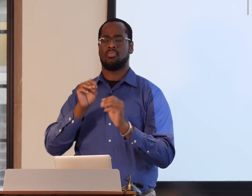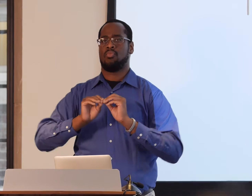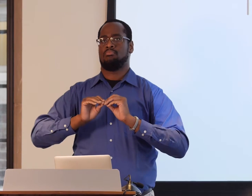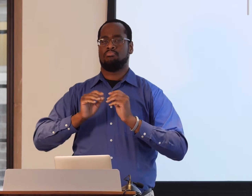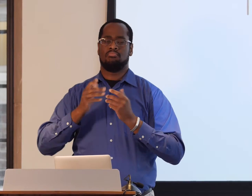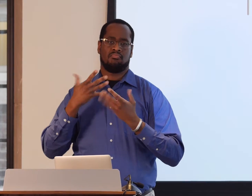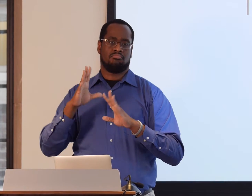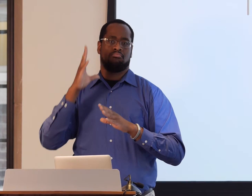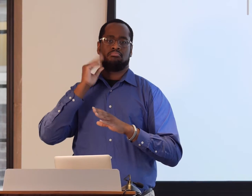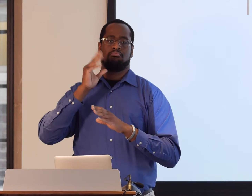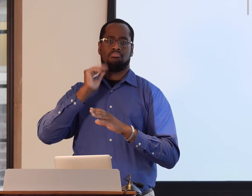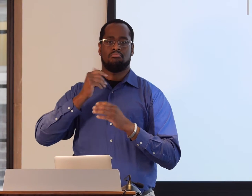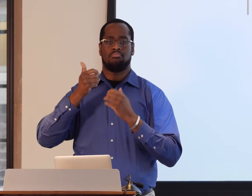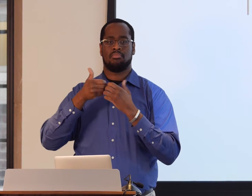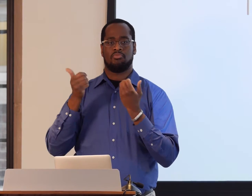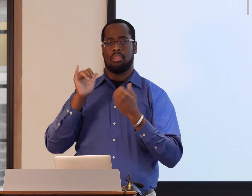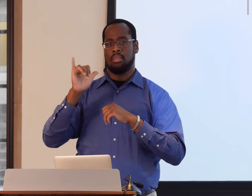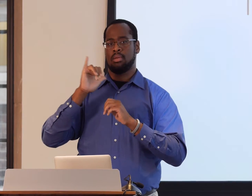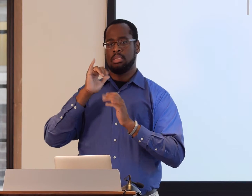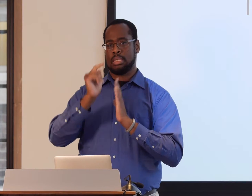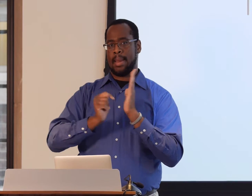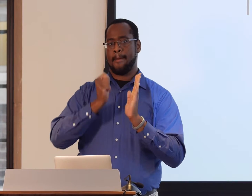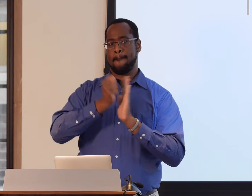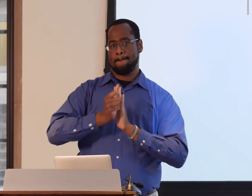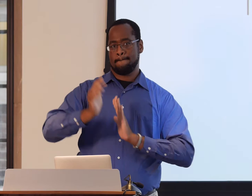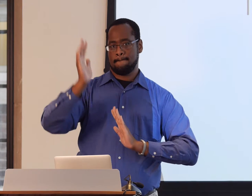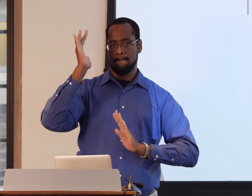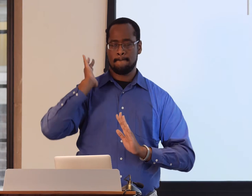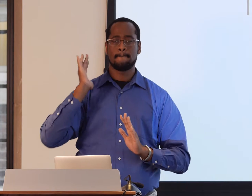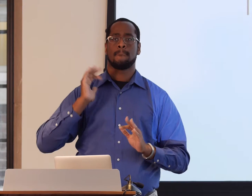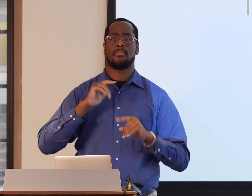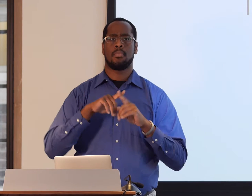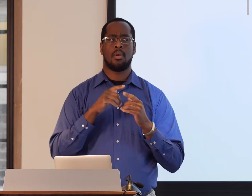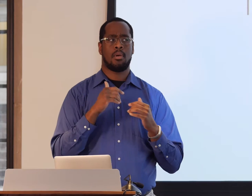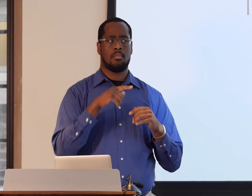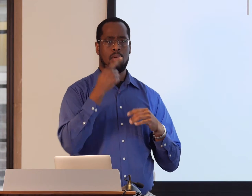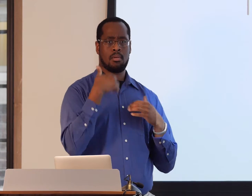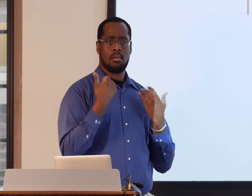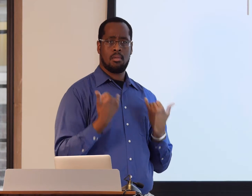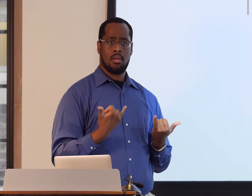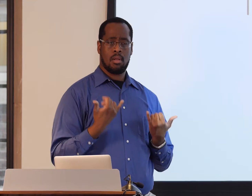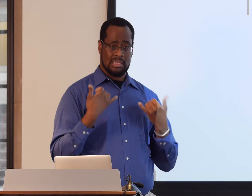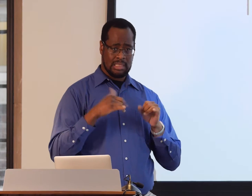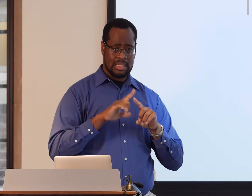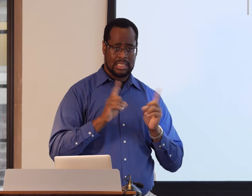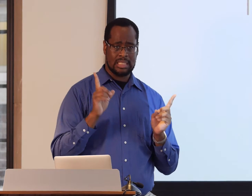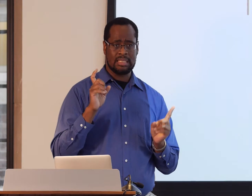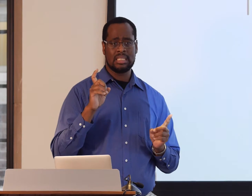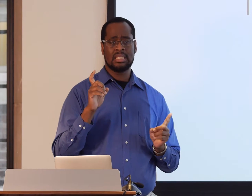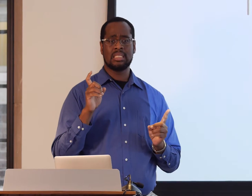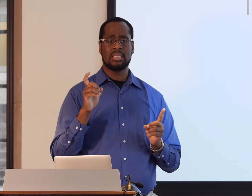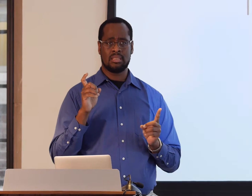We specifically focused on Black Deaf senior citizens who used ASL, who experienced segregation at that time.